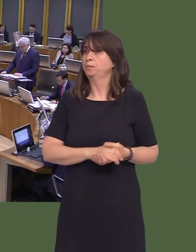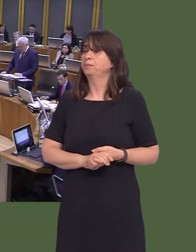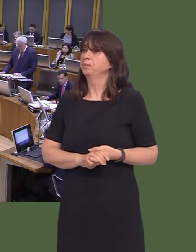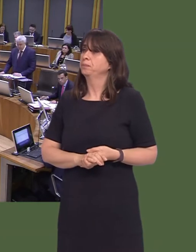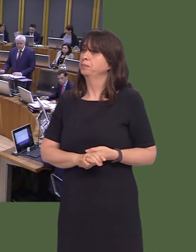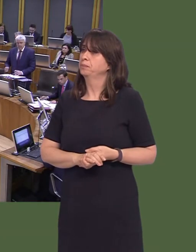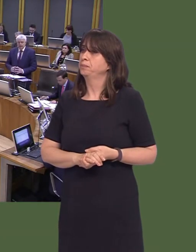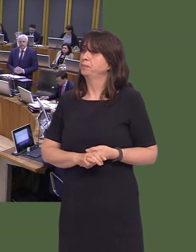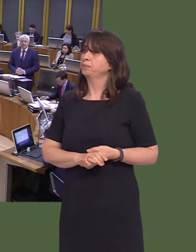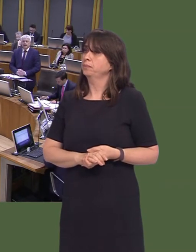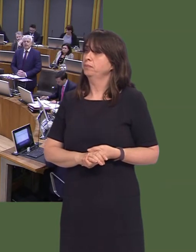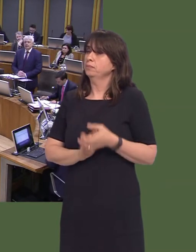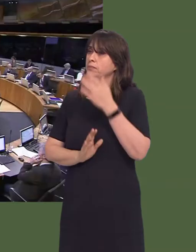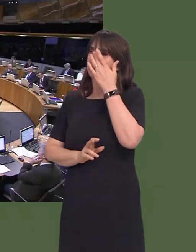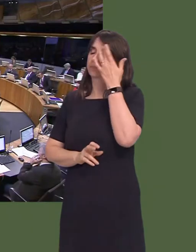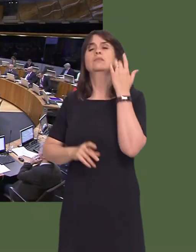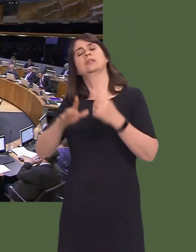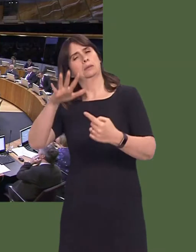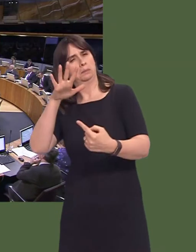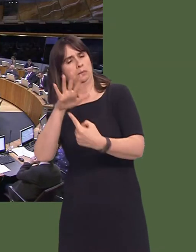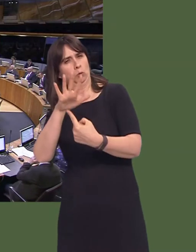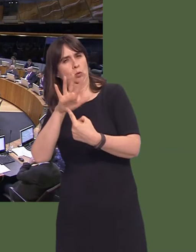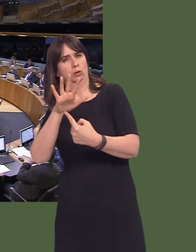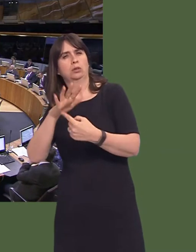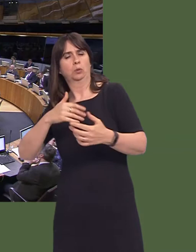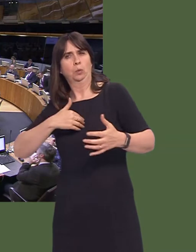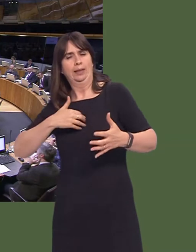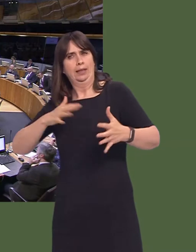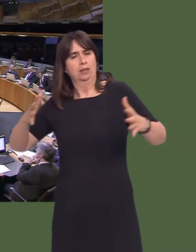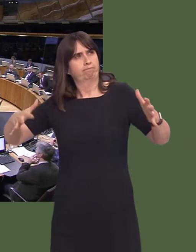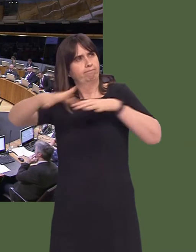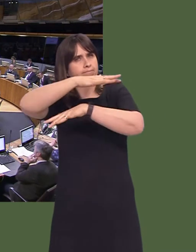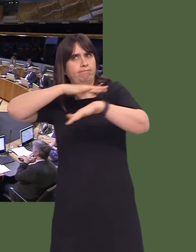Paul Davies AM: First Minister, it is important to nurture an appropriate culture and the